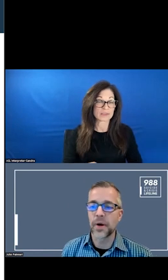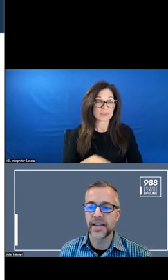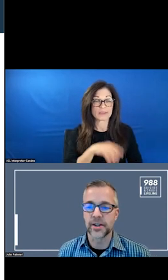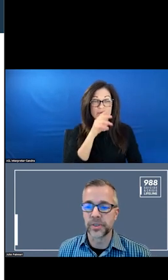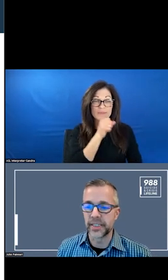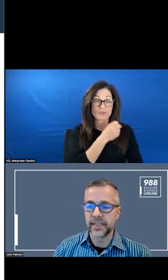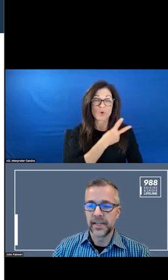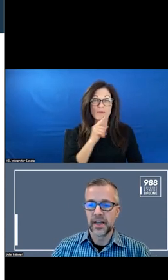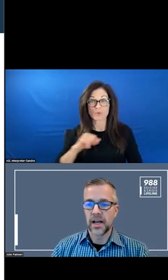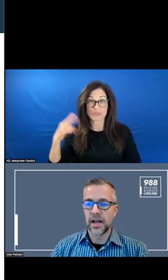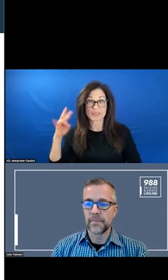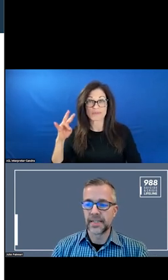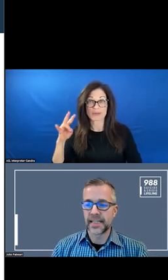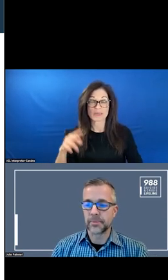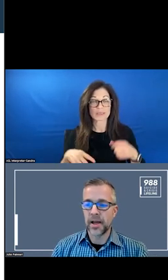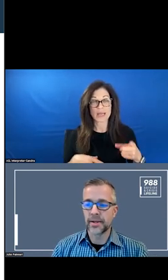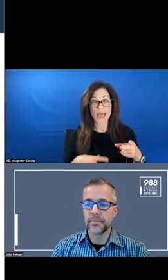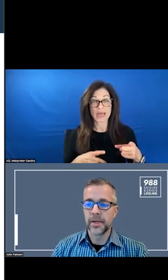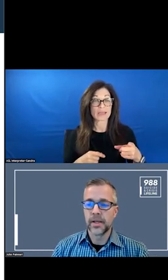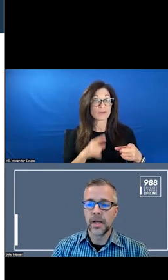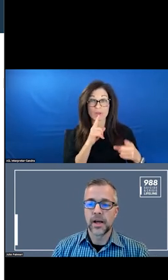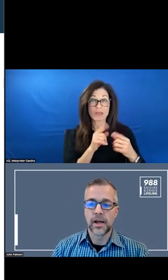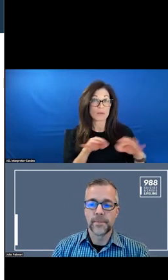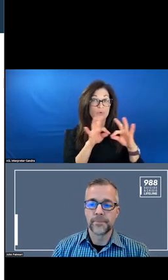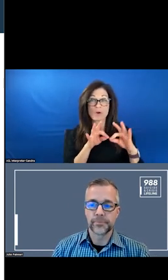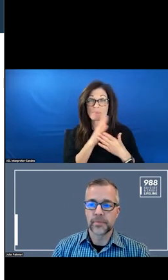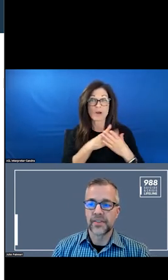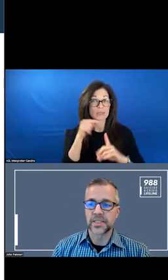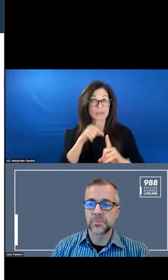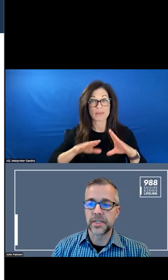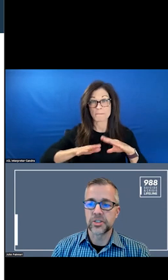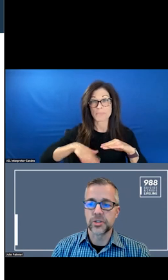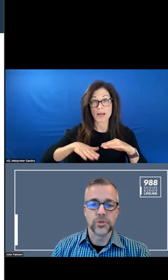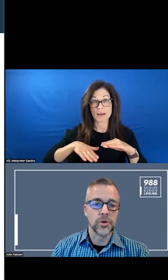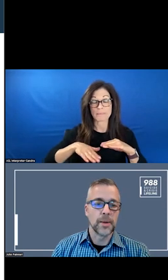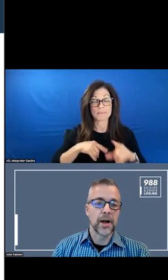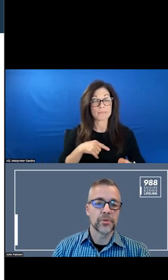TAKE AWAY IS REALLY AT THE BOTTOM THAT SPEAKS TO ABOUT